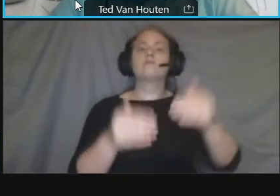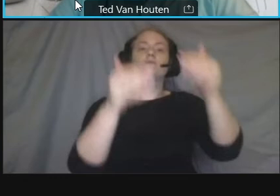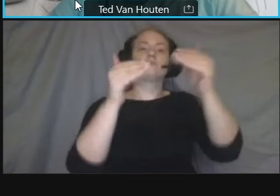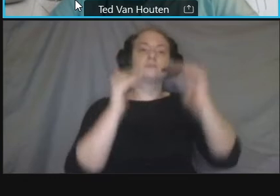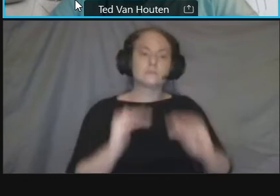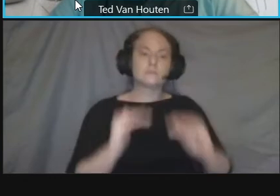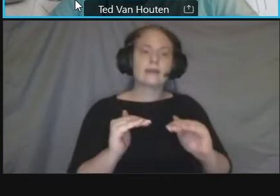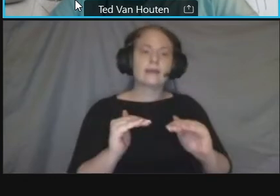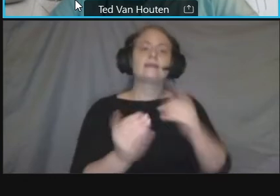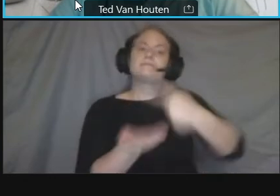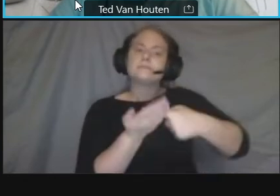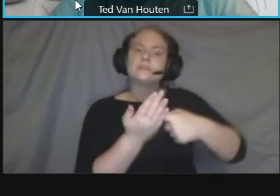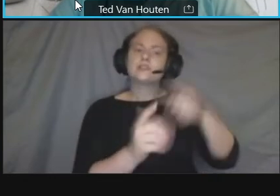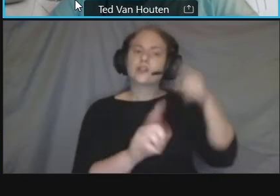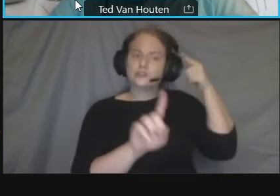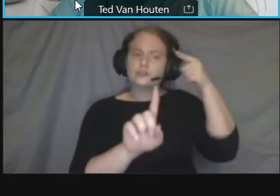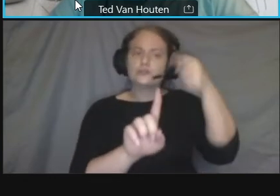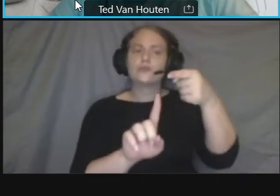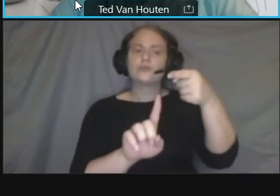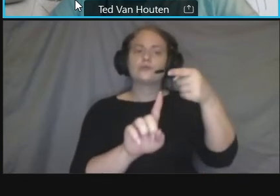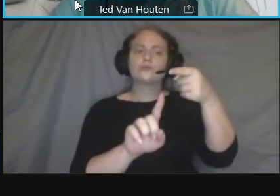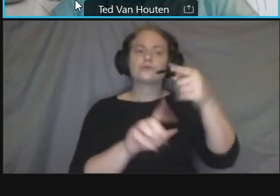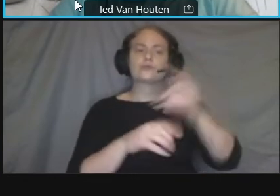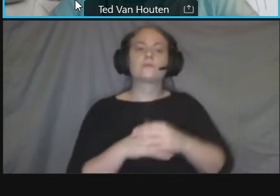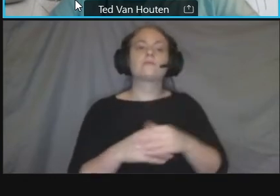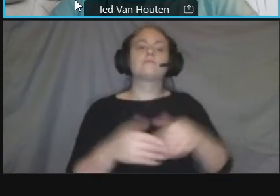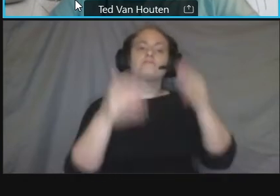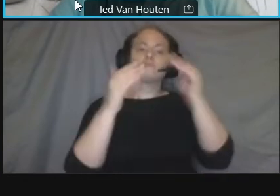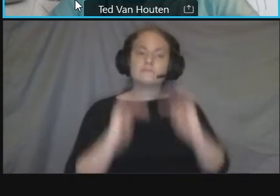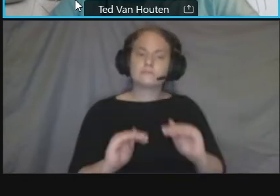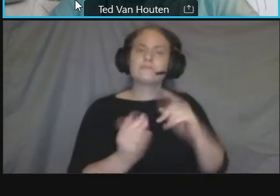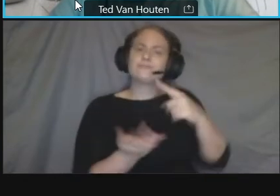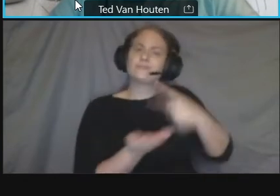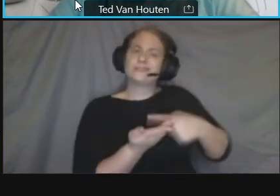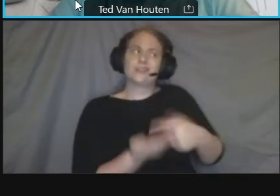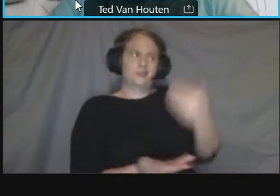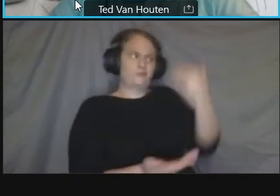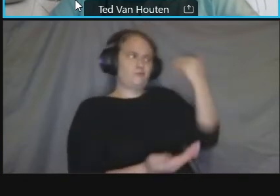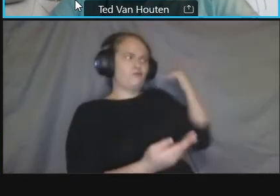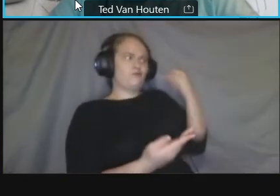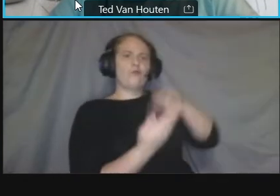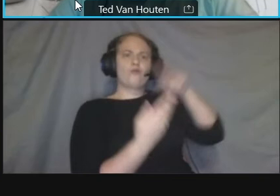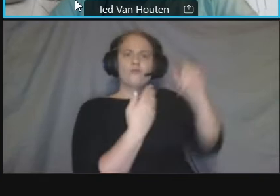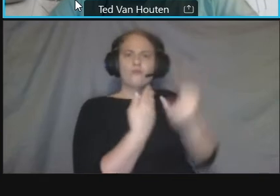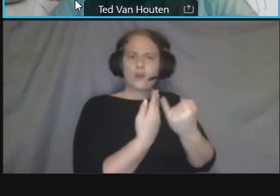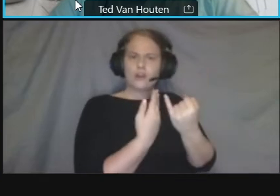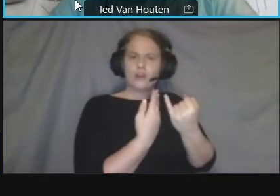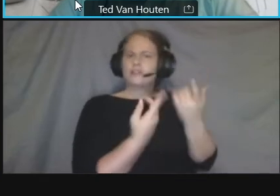studies and related projects that are going on um we'll share the project schedule um and then we'll